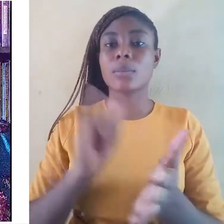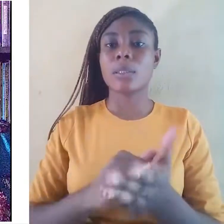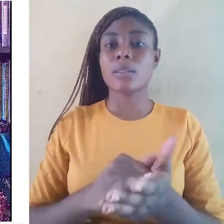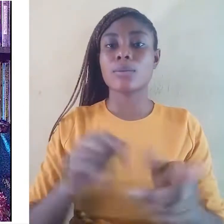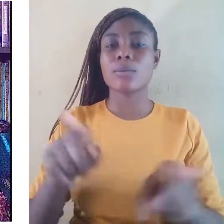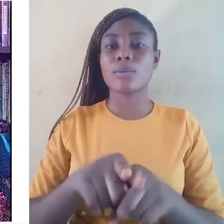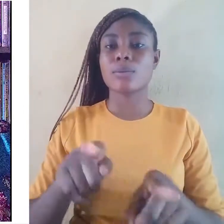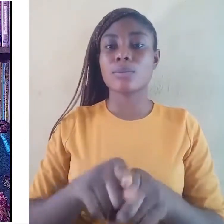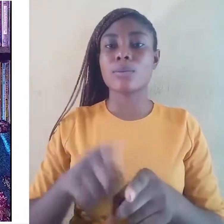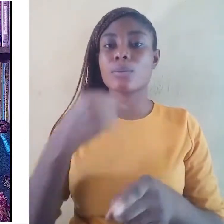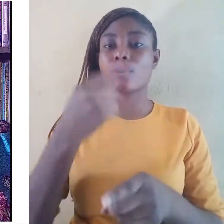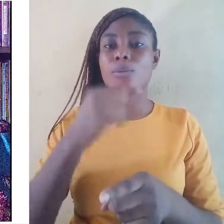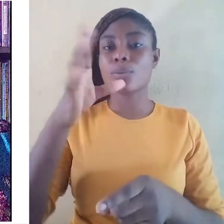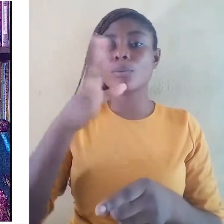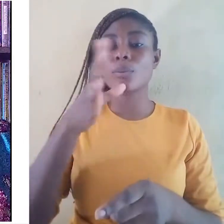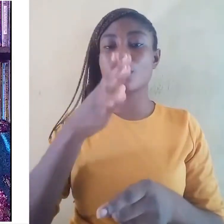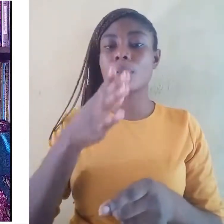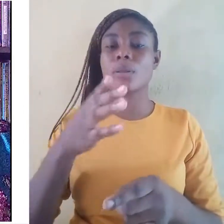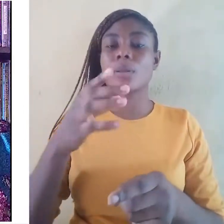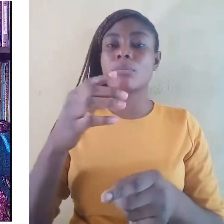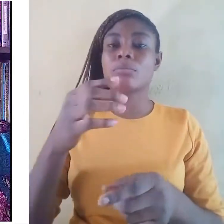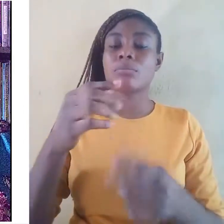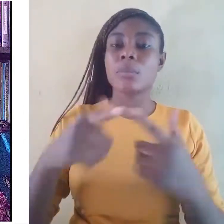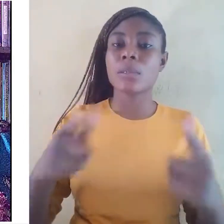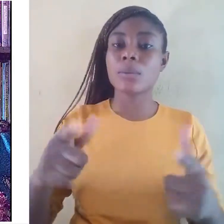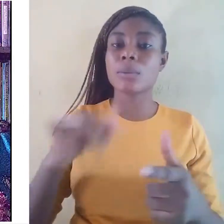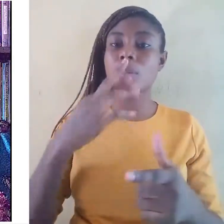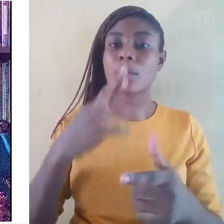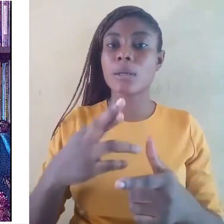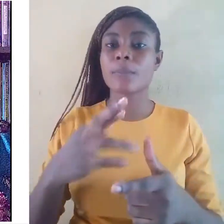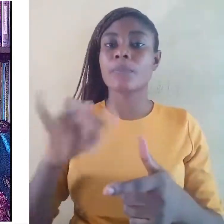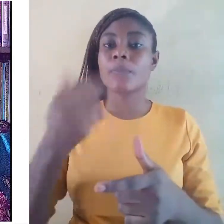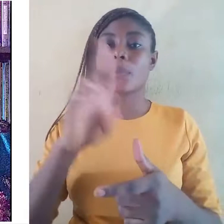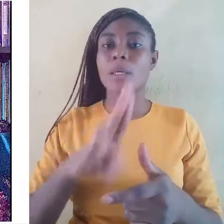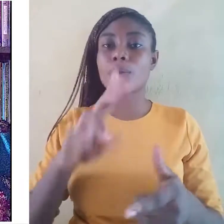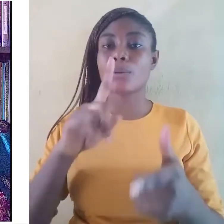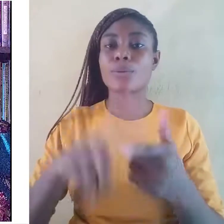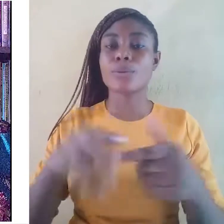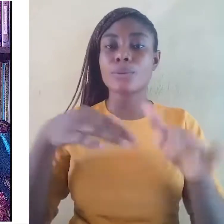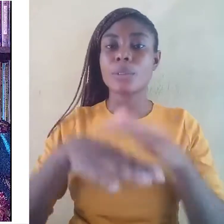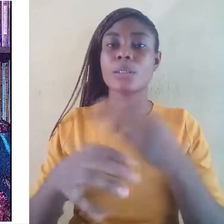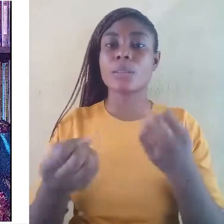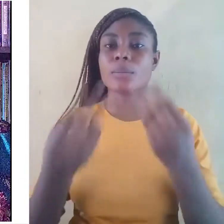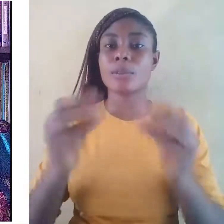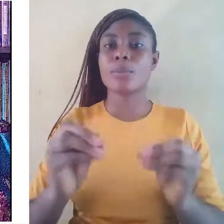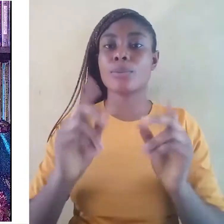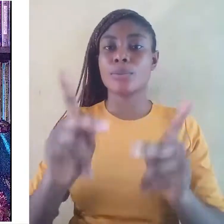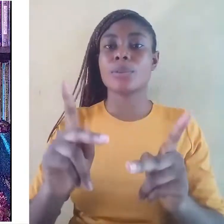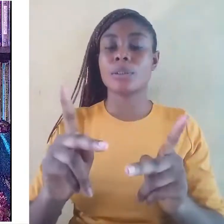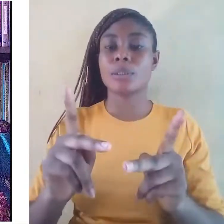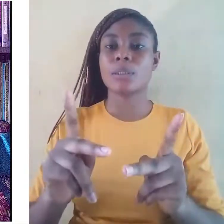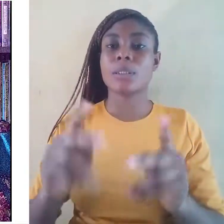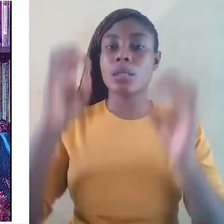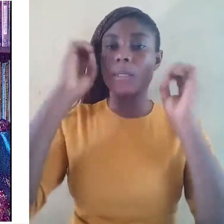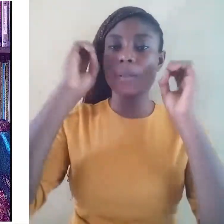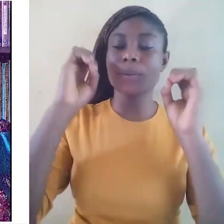to access many privileges, education, employment, etc.